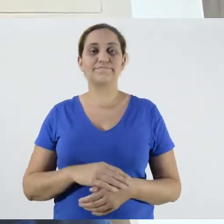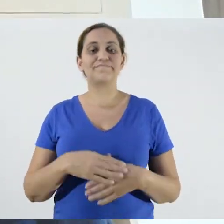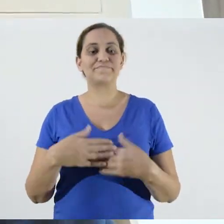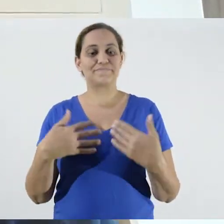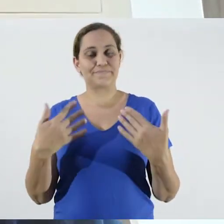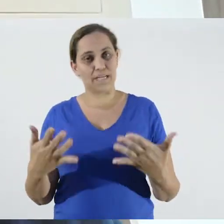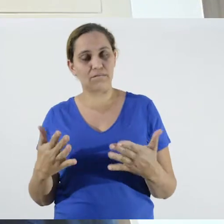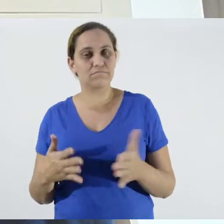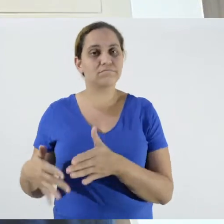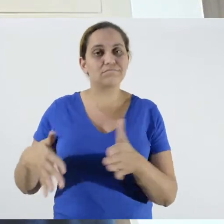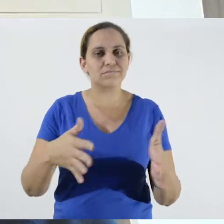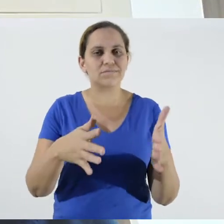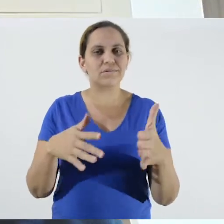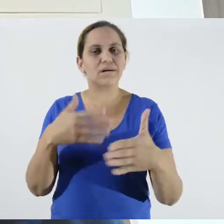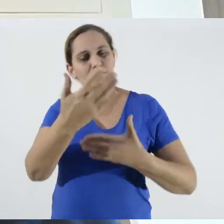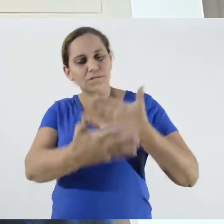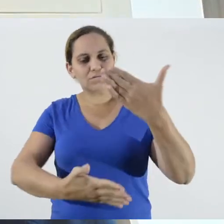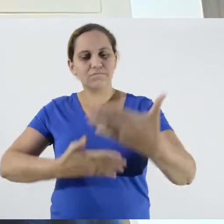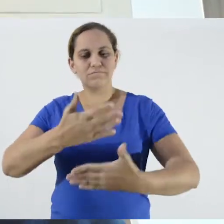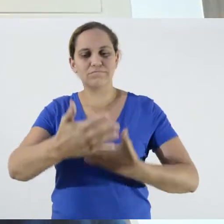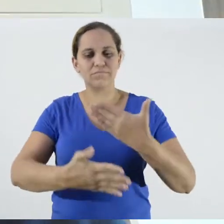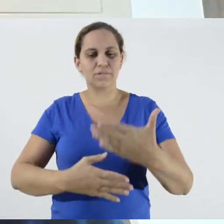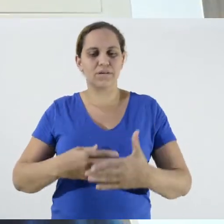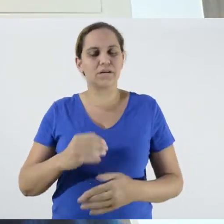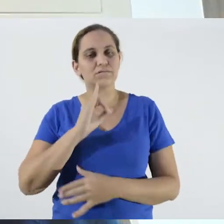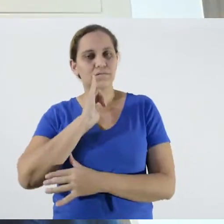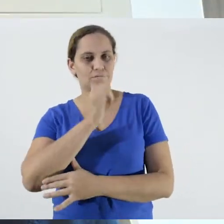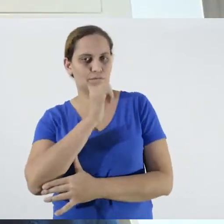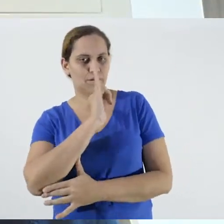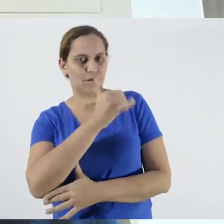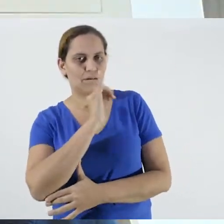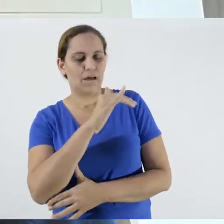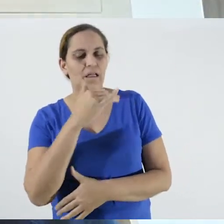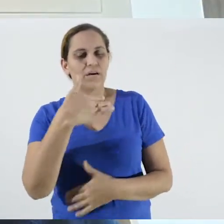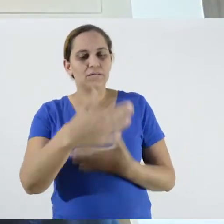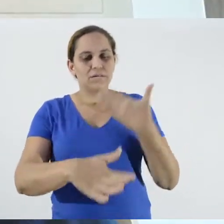These paths and interactions, as I said, were developed to